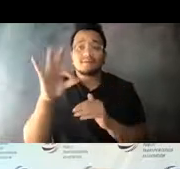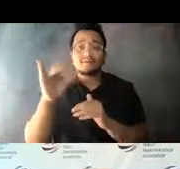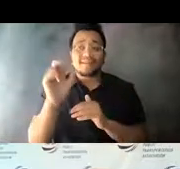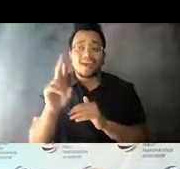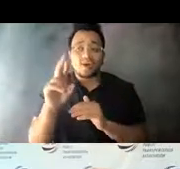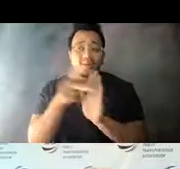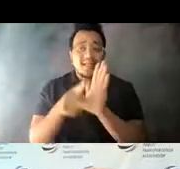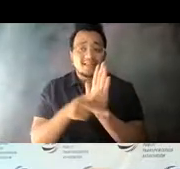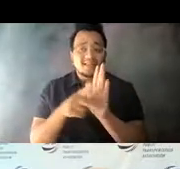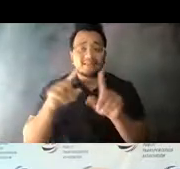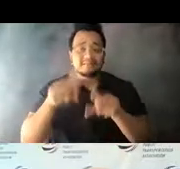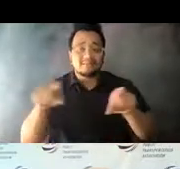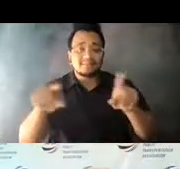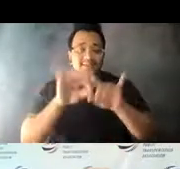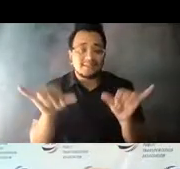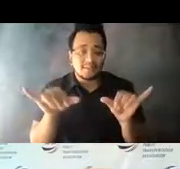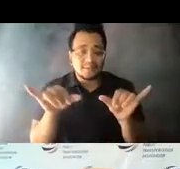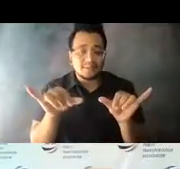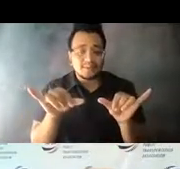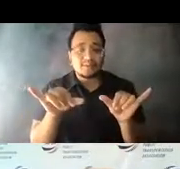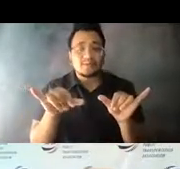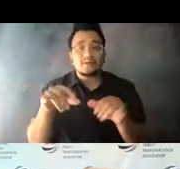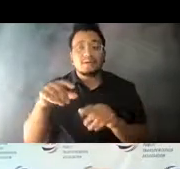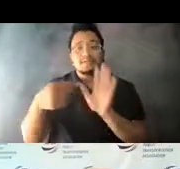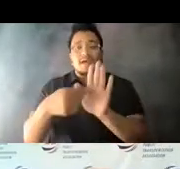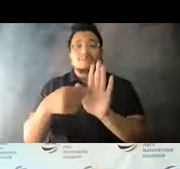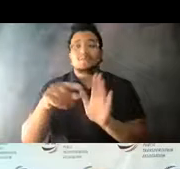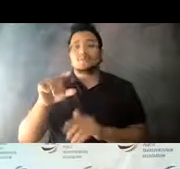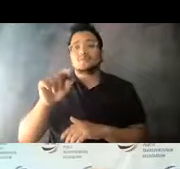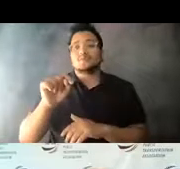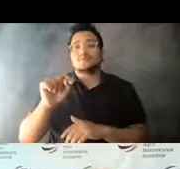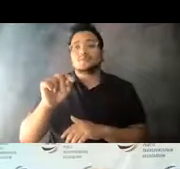14:15:02 Public transportation services in Tucson, Arizona, will continue to be free